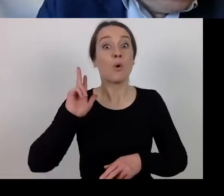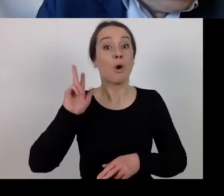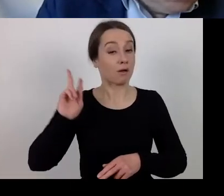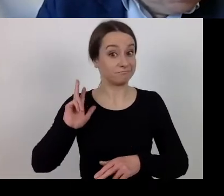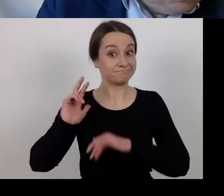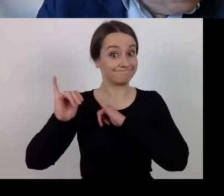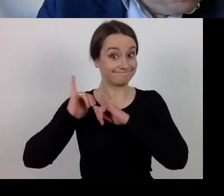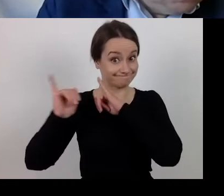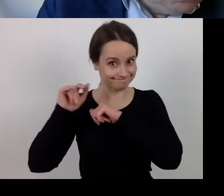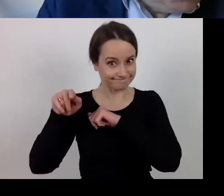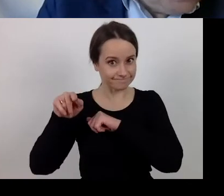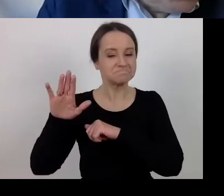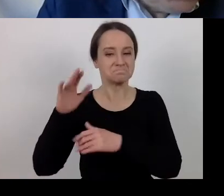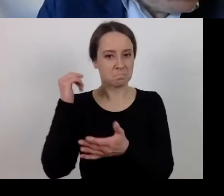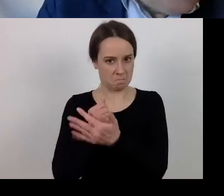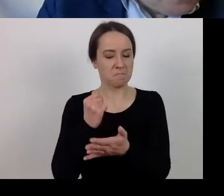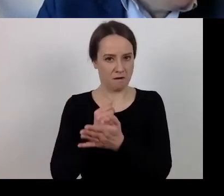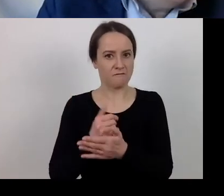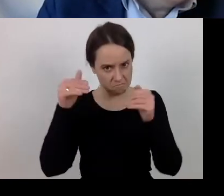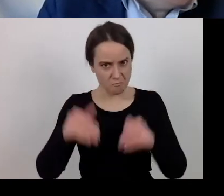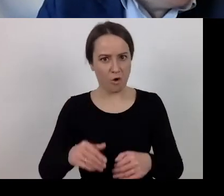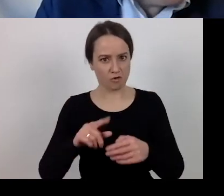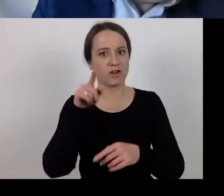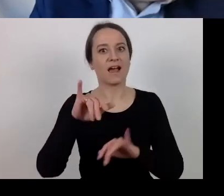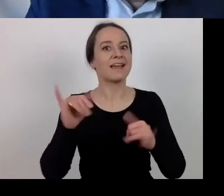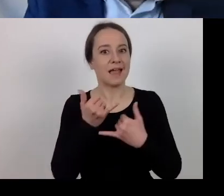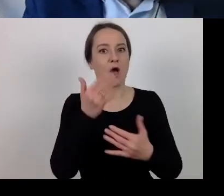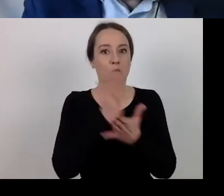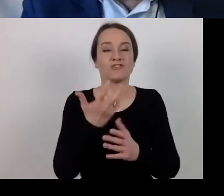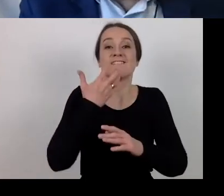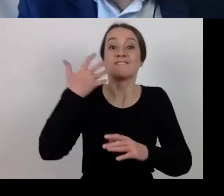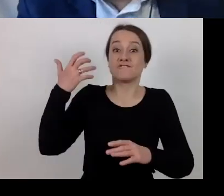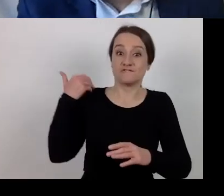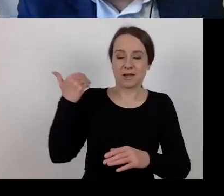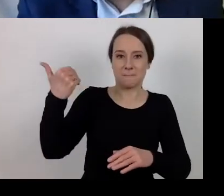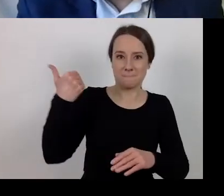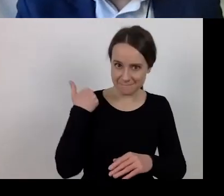to waive the approved criteria during the project's implementation.